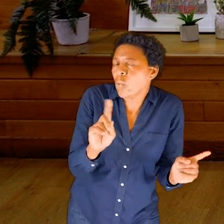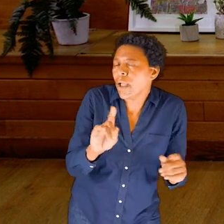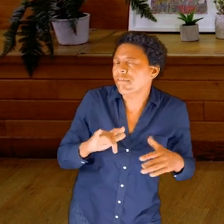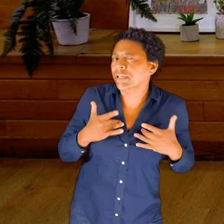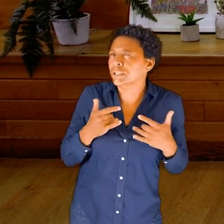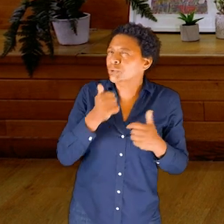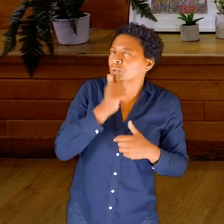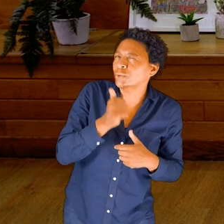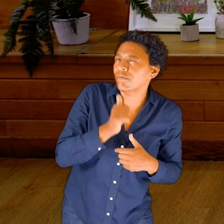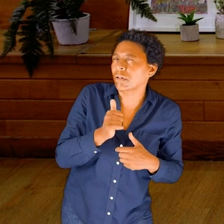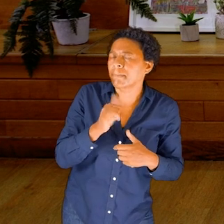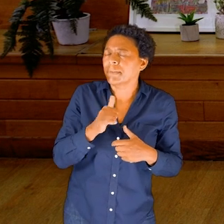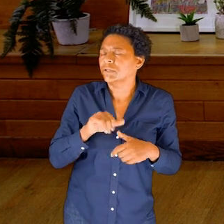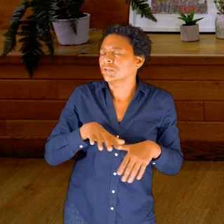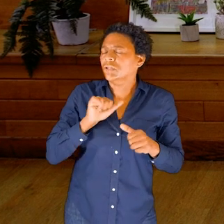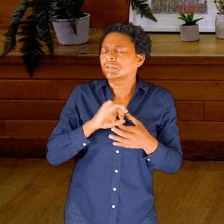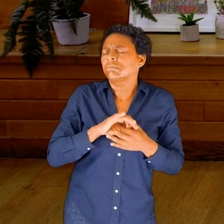sensation if you start to lose it.